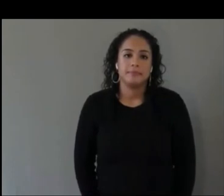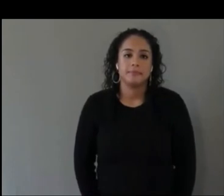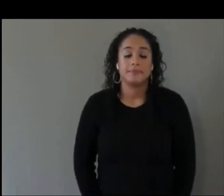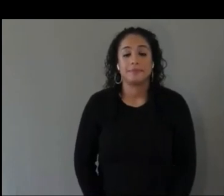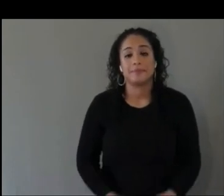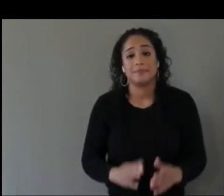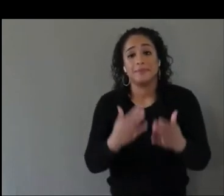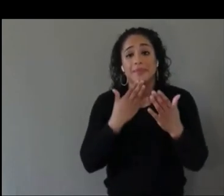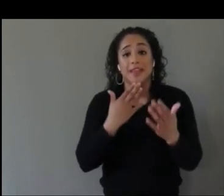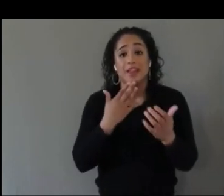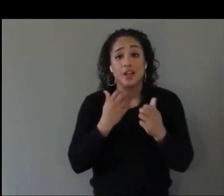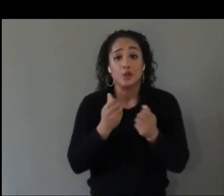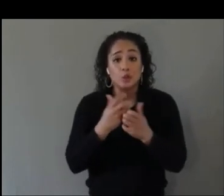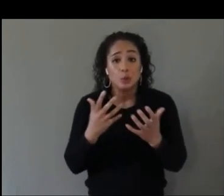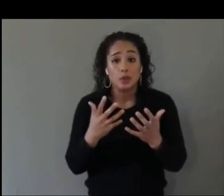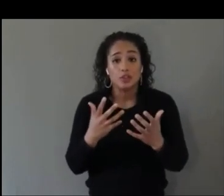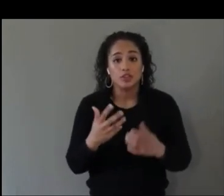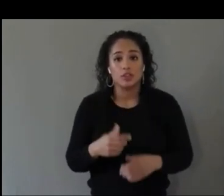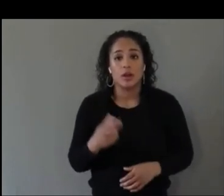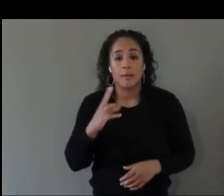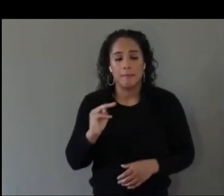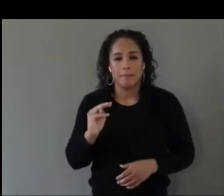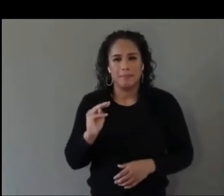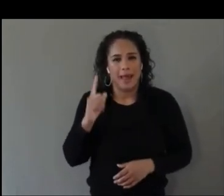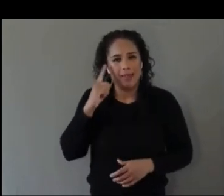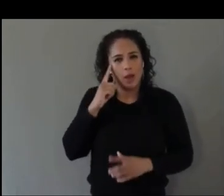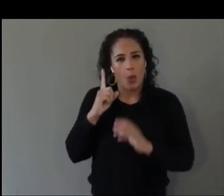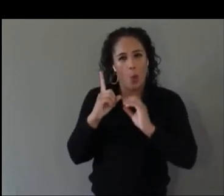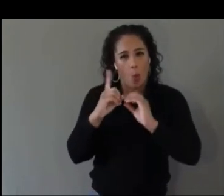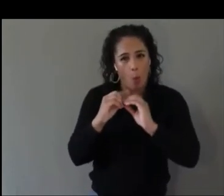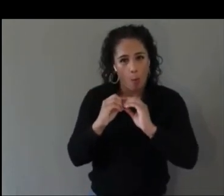So, I think we have time for one more question.